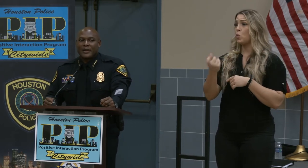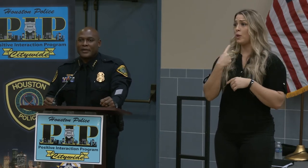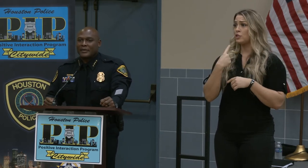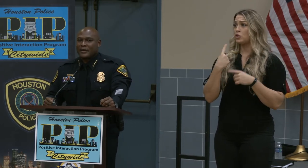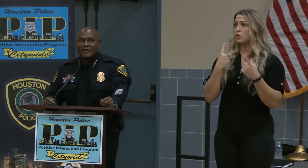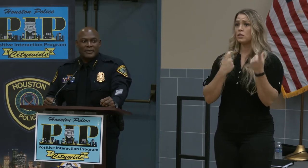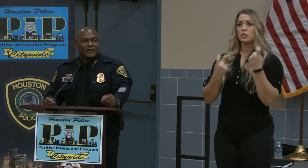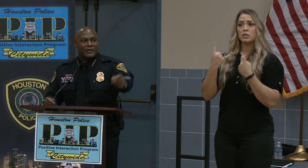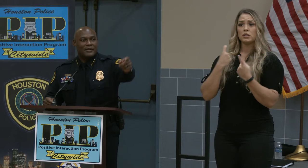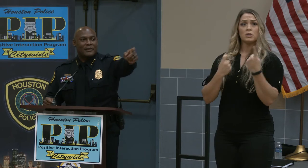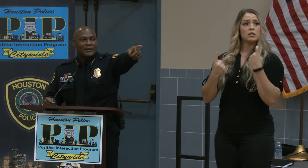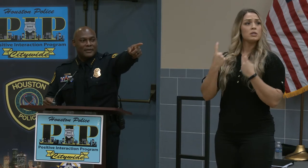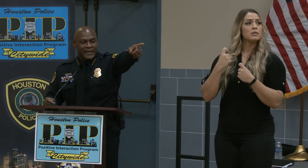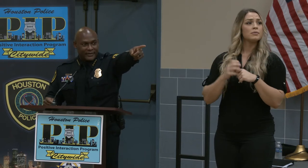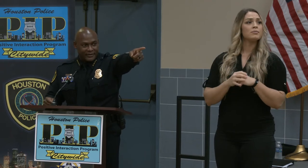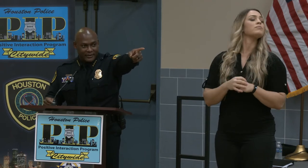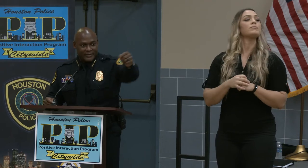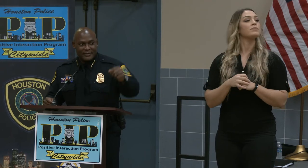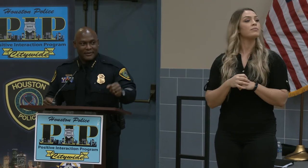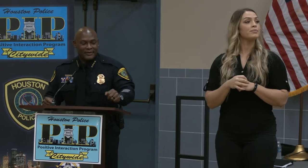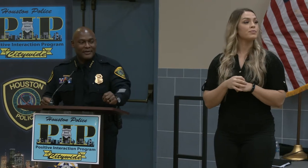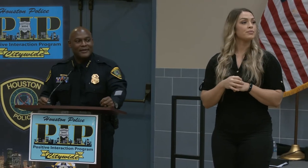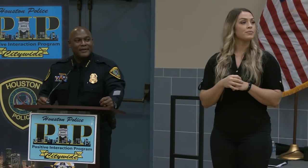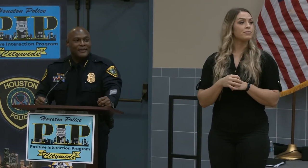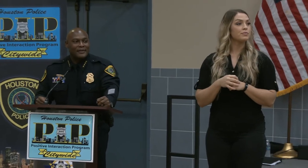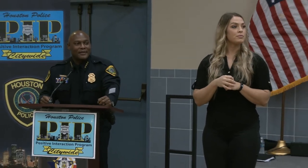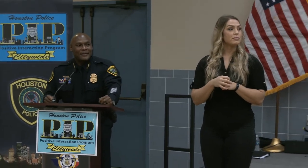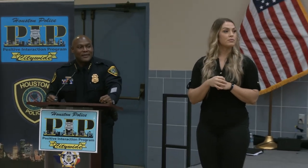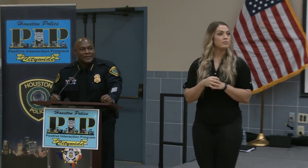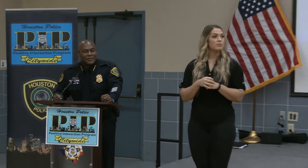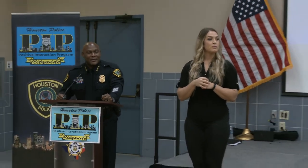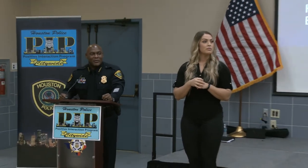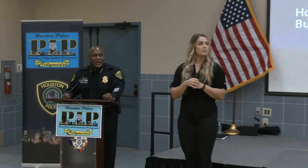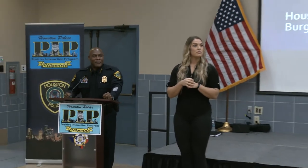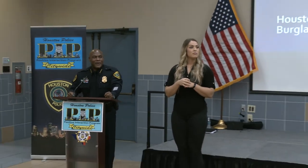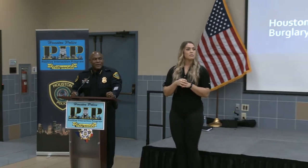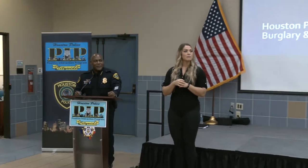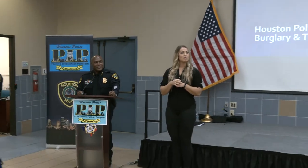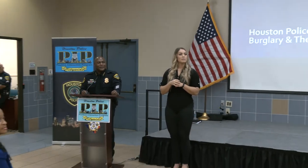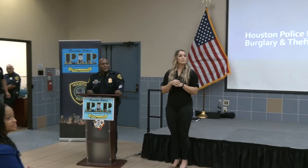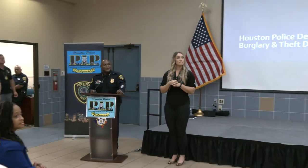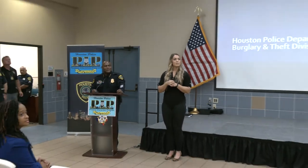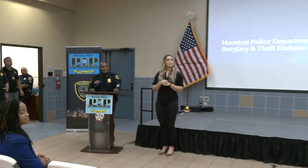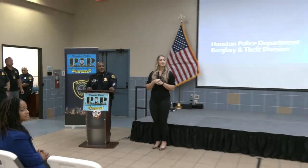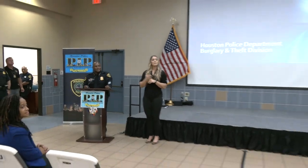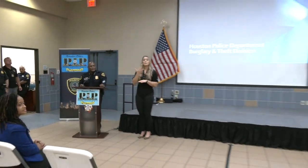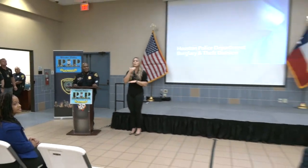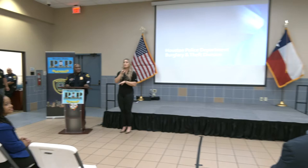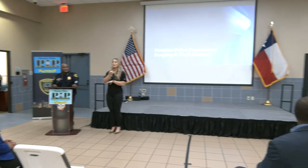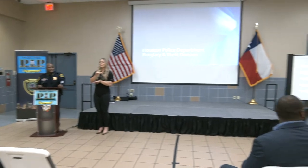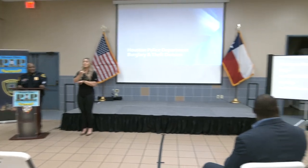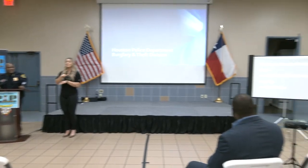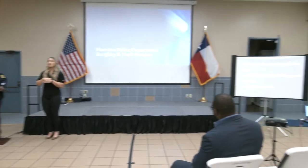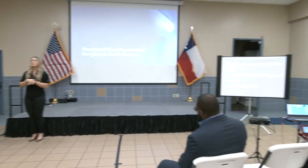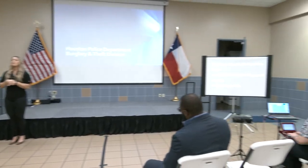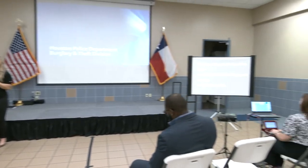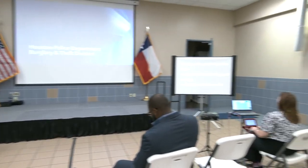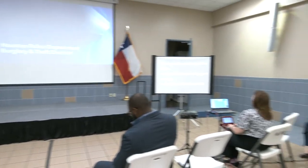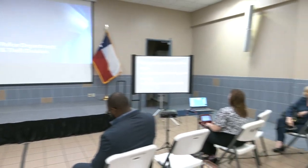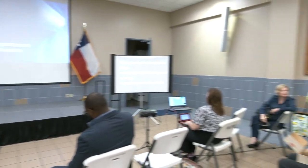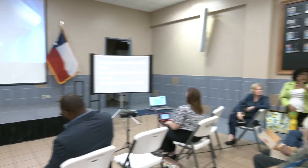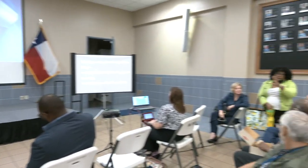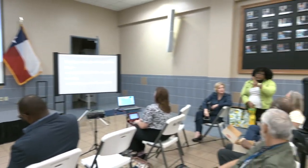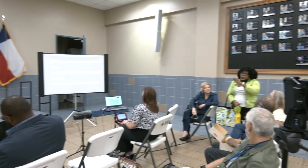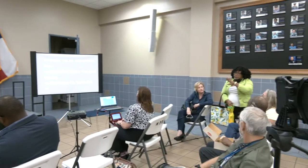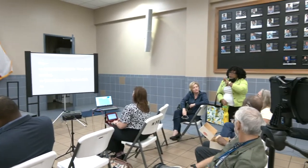Chief Finner: Ms. Tomaro Bell. >> Good evening. Thank you all first off for